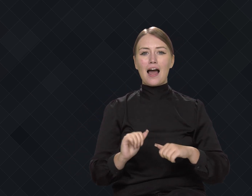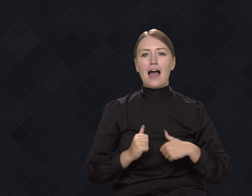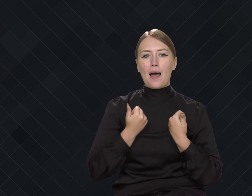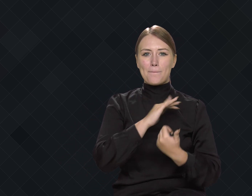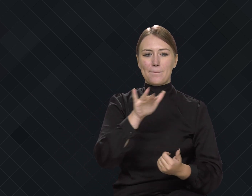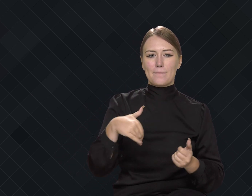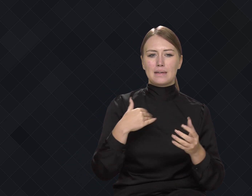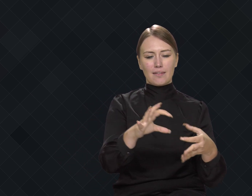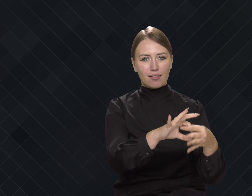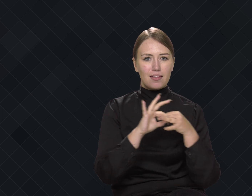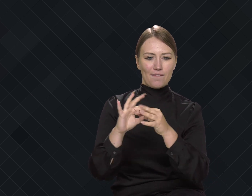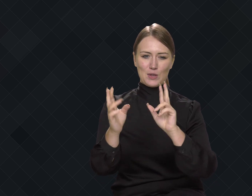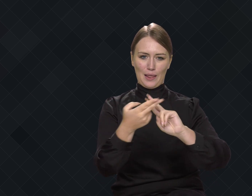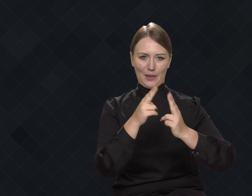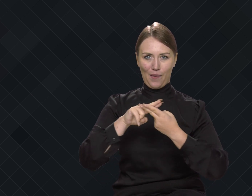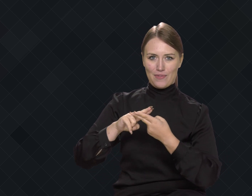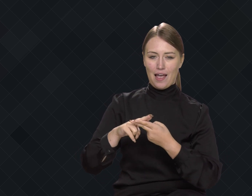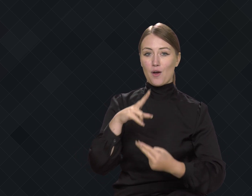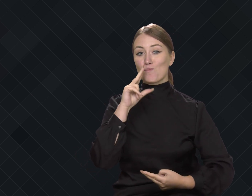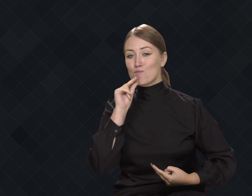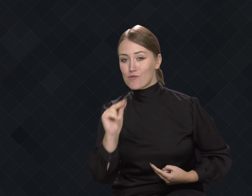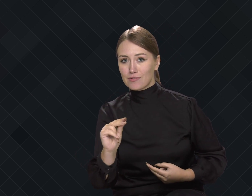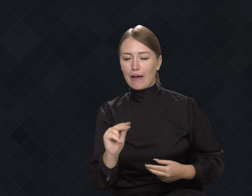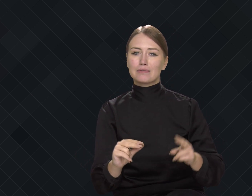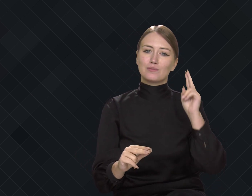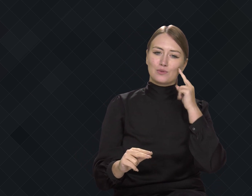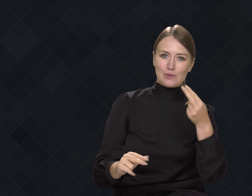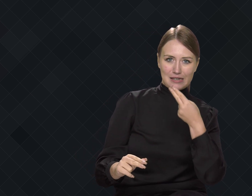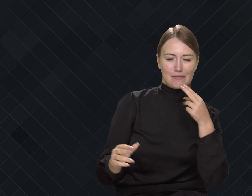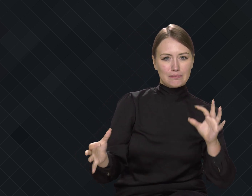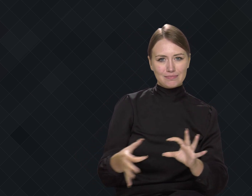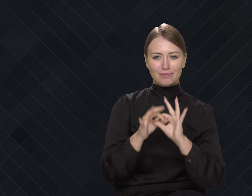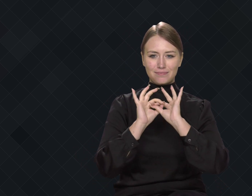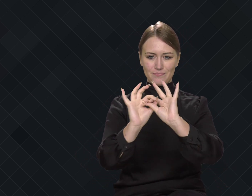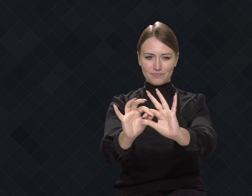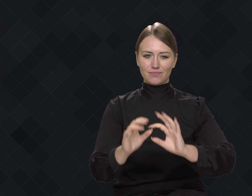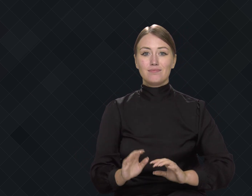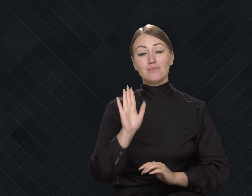to establish contact between the hearing and the Deaf,